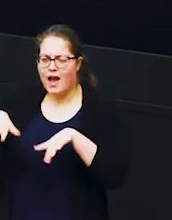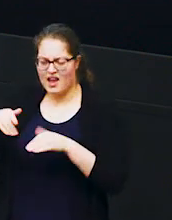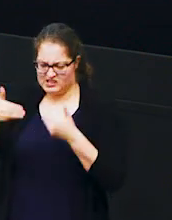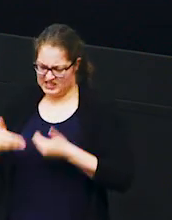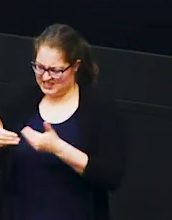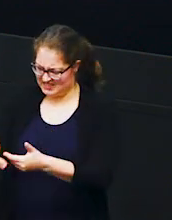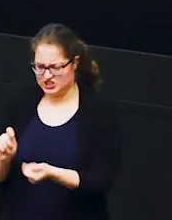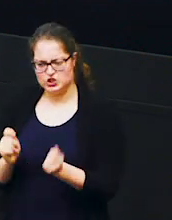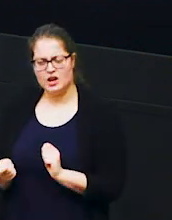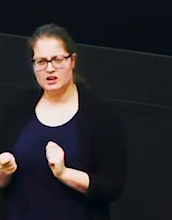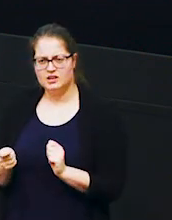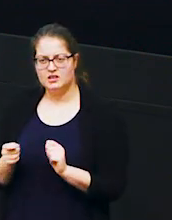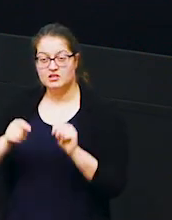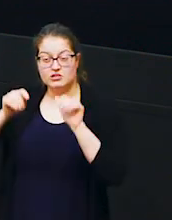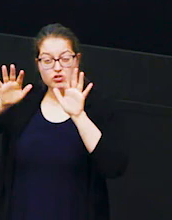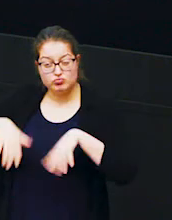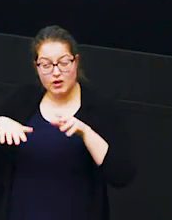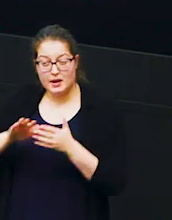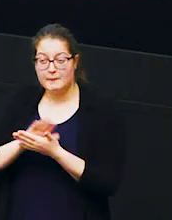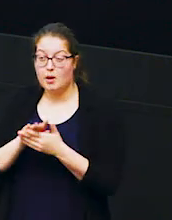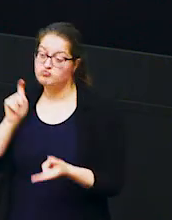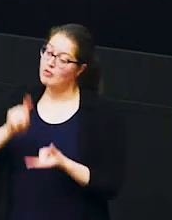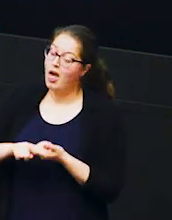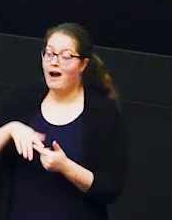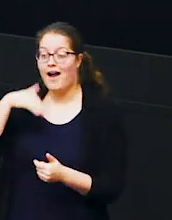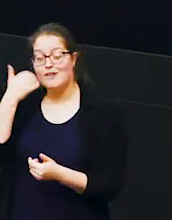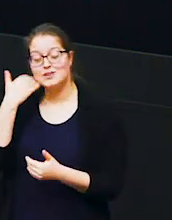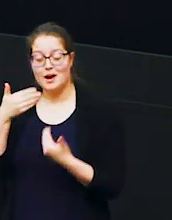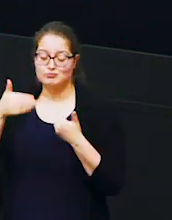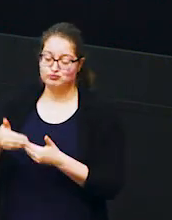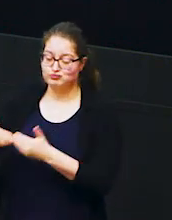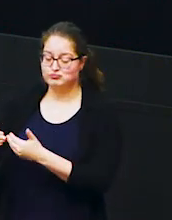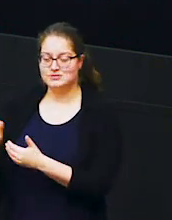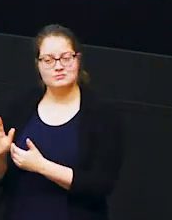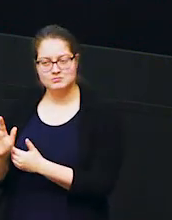so the rain is becoming much less reliable it's hard to predict when the rain is going to come